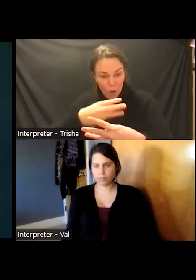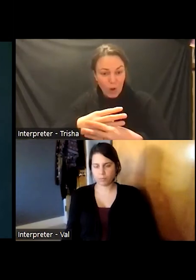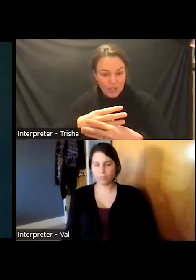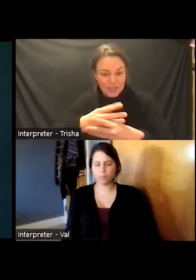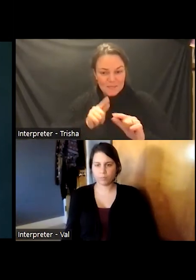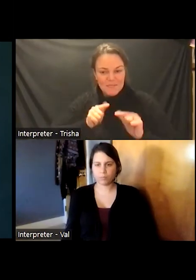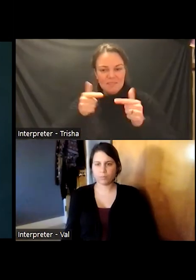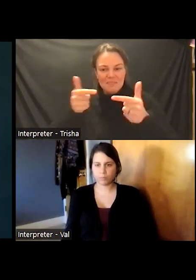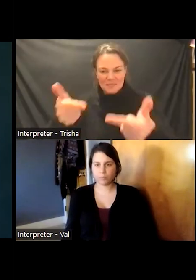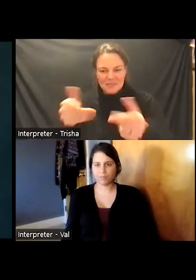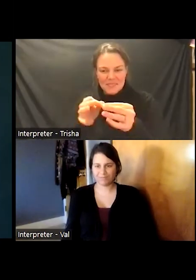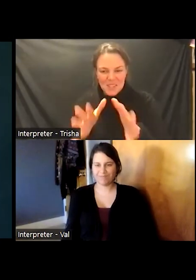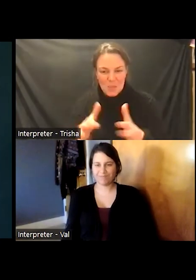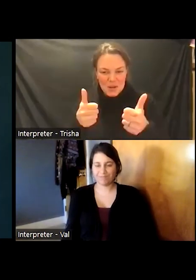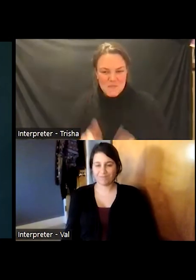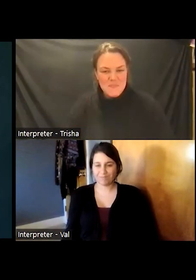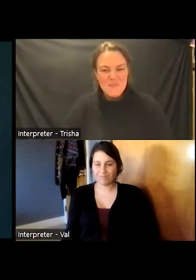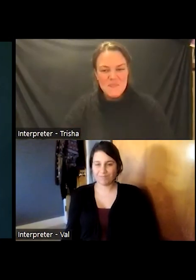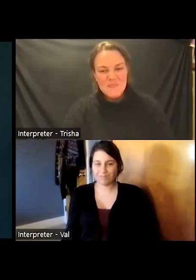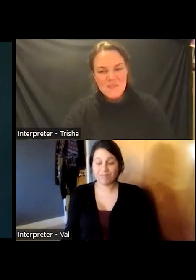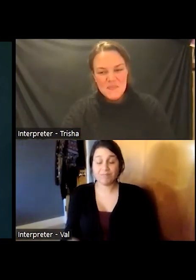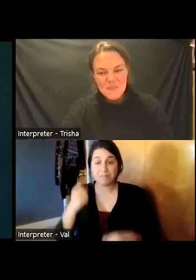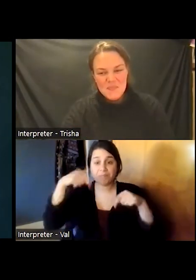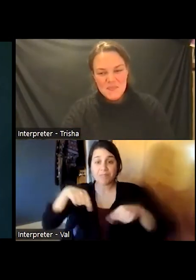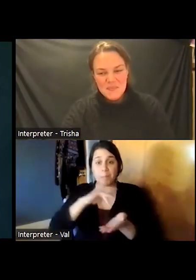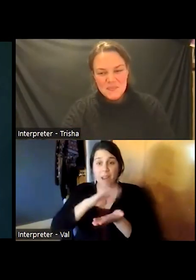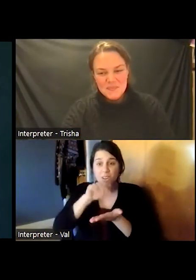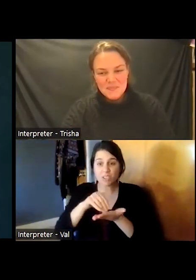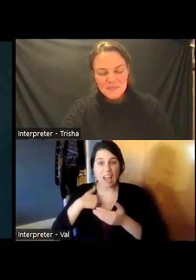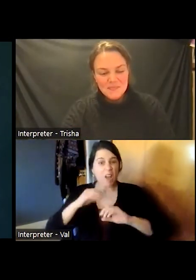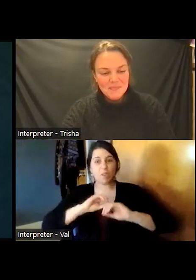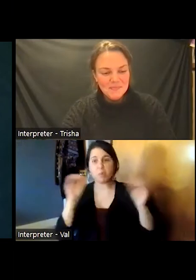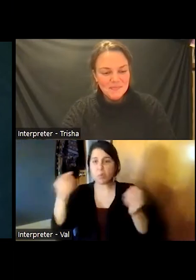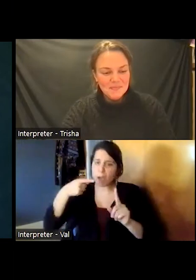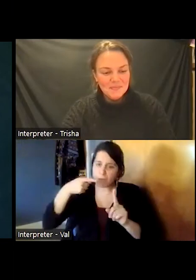in the medical center were there specialized services for deaf people who used sign language